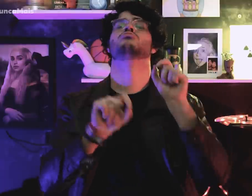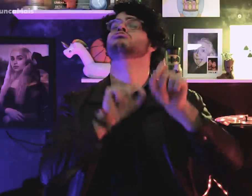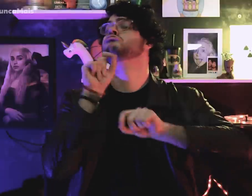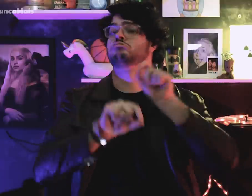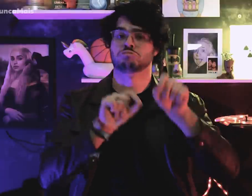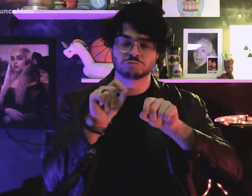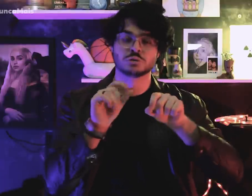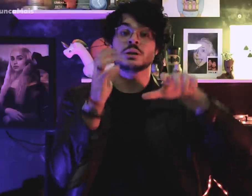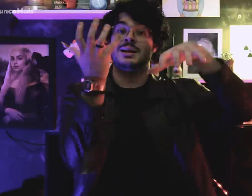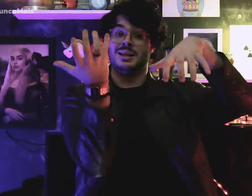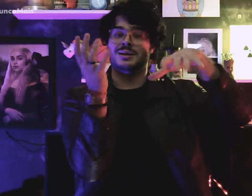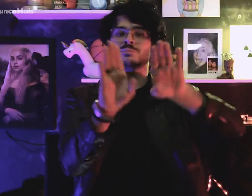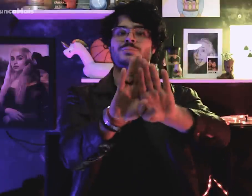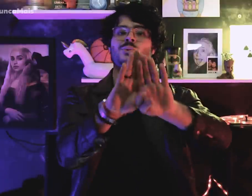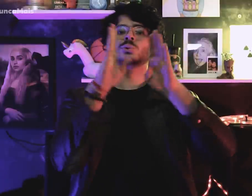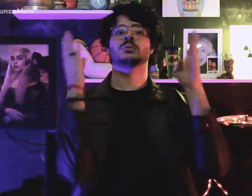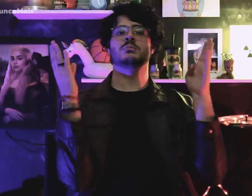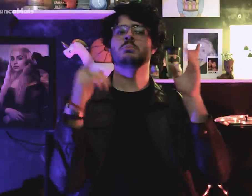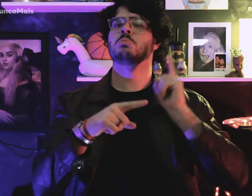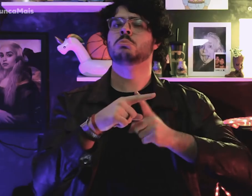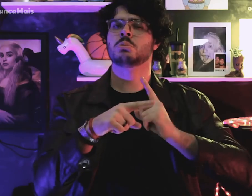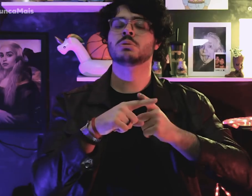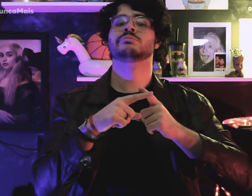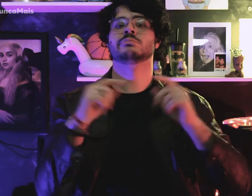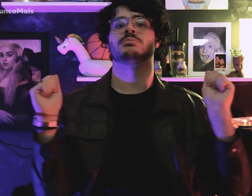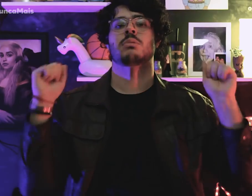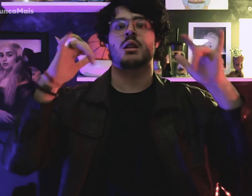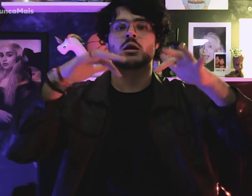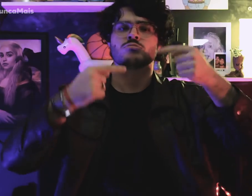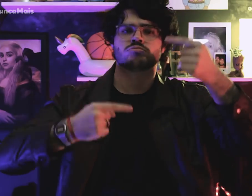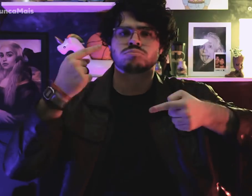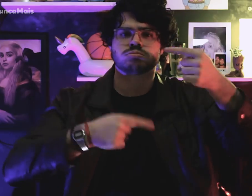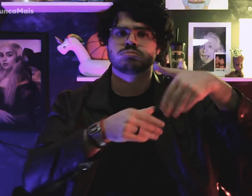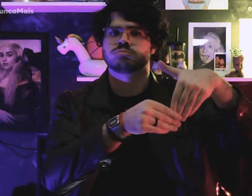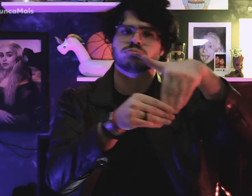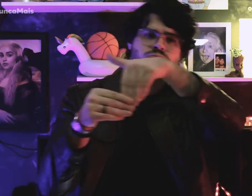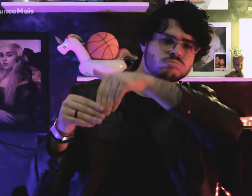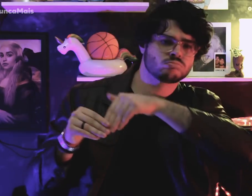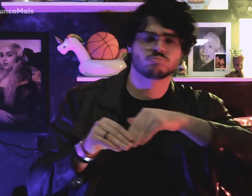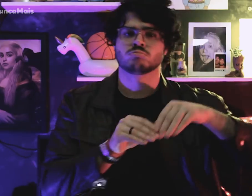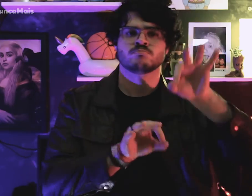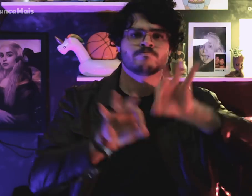The National Congress was reopened by AI-4 to vote